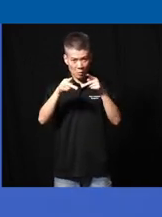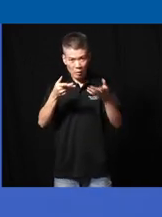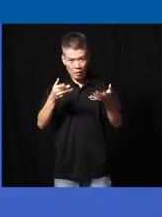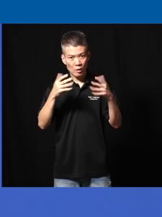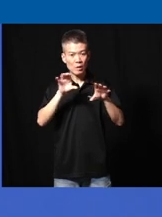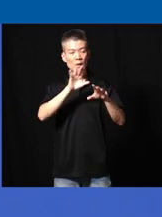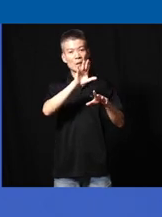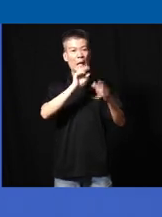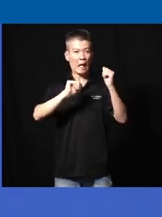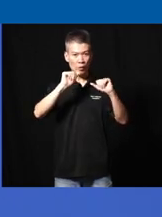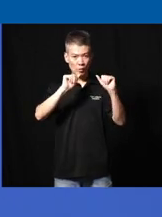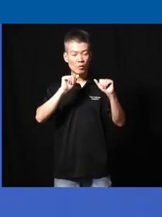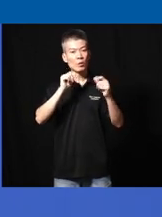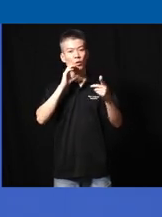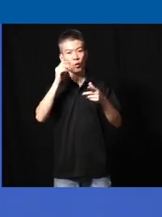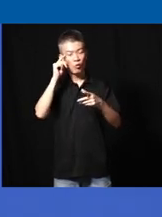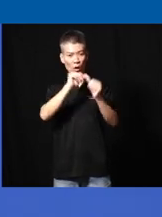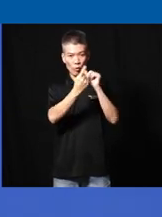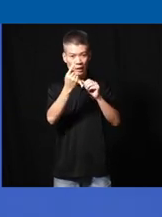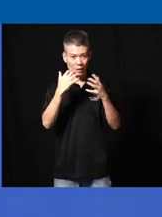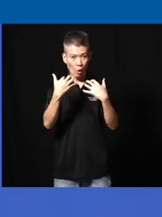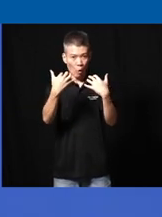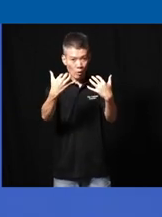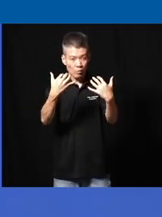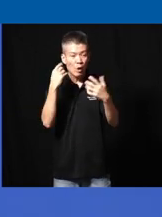have already done the action so this a call out to everyone in the audience here to consider taking